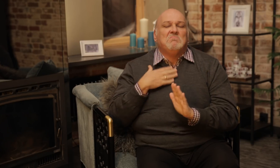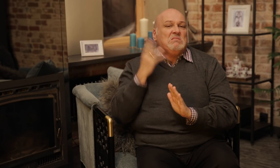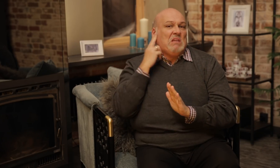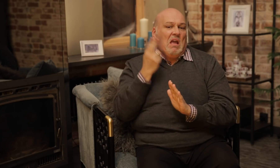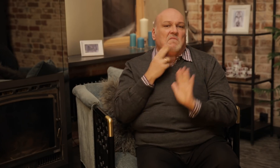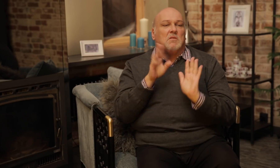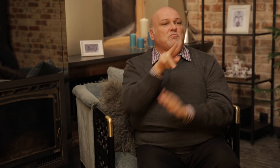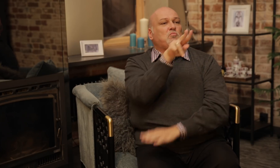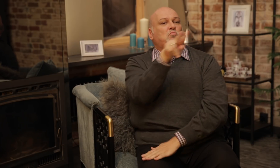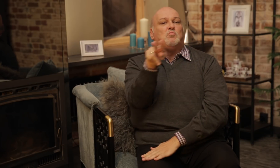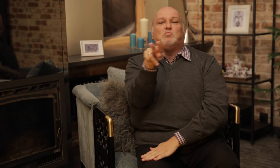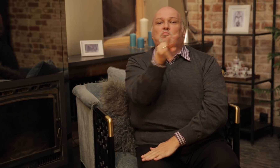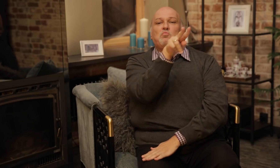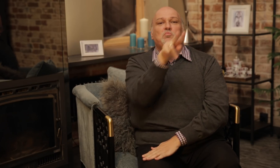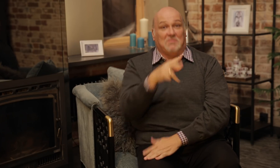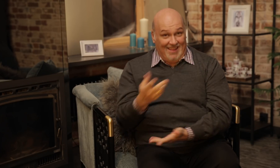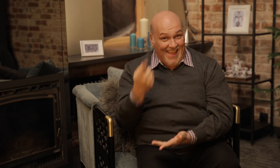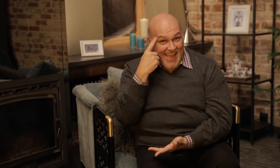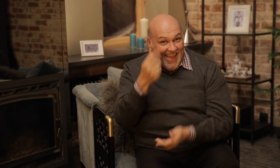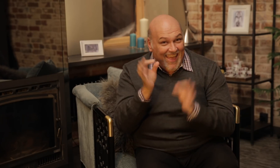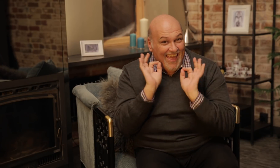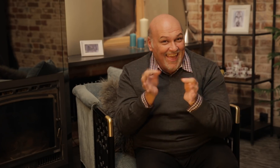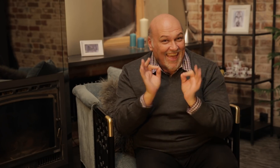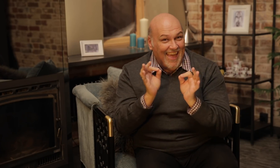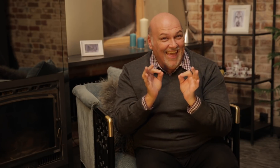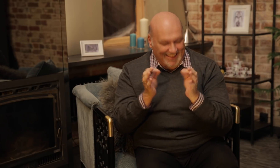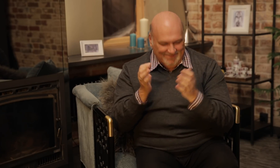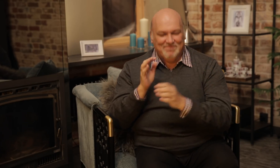Deaf would have it easy if they could just watch a video next to the interpreter, right?